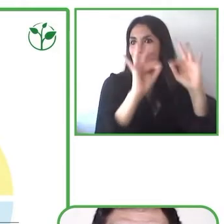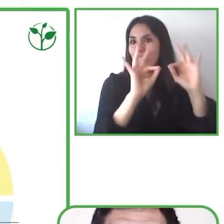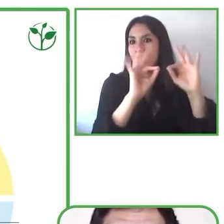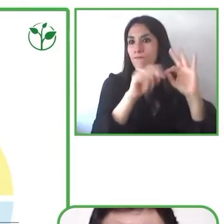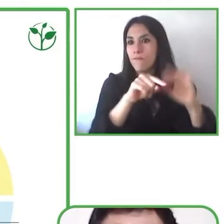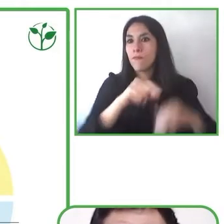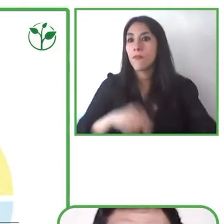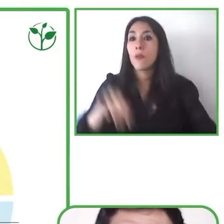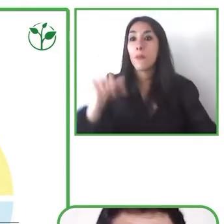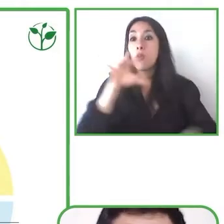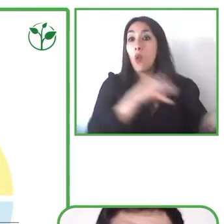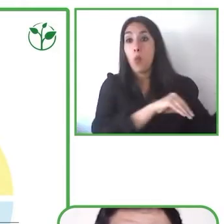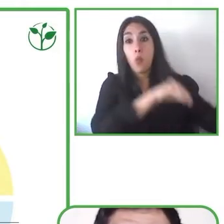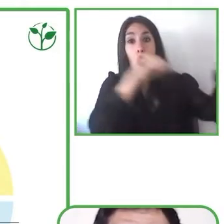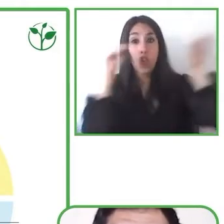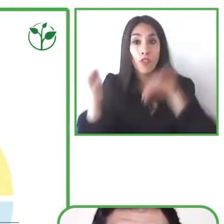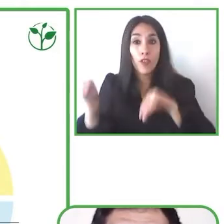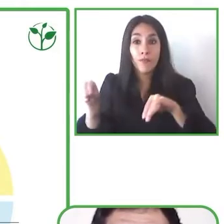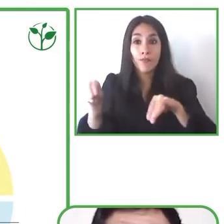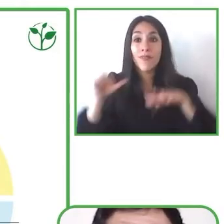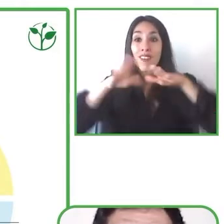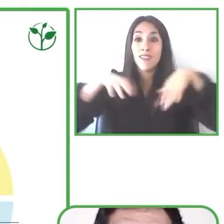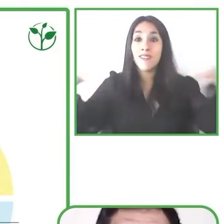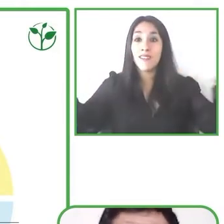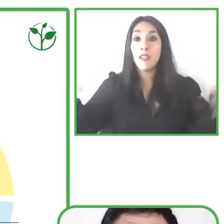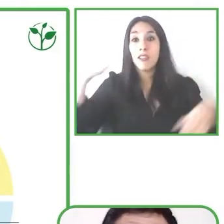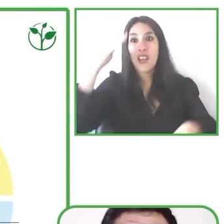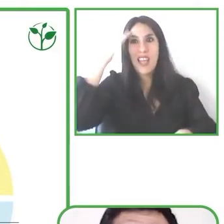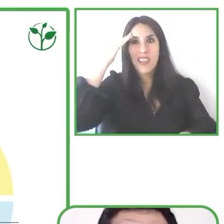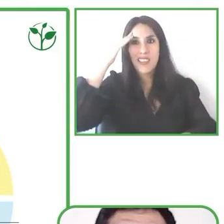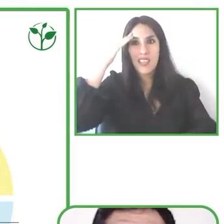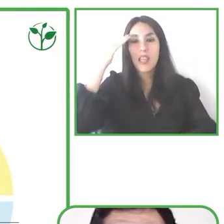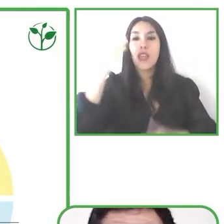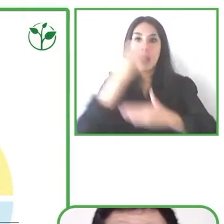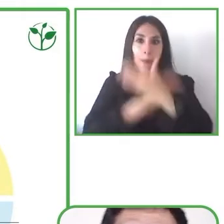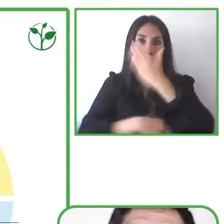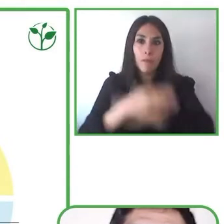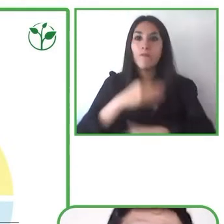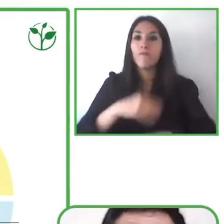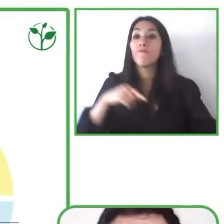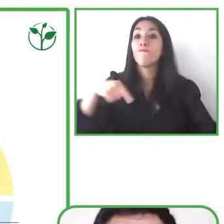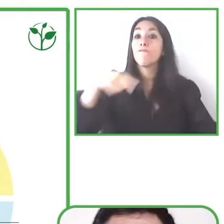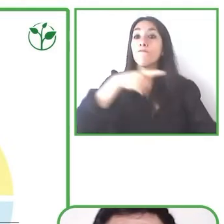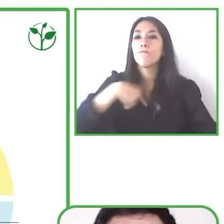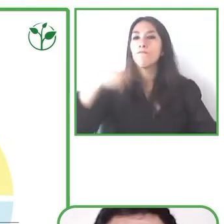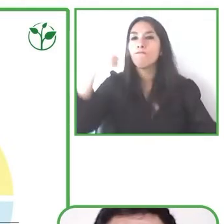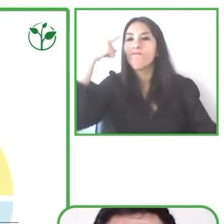disability. So we created an alternative solution that is that passes through the